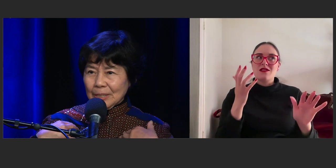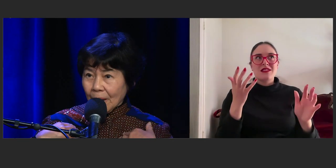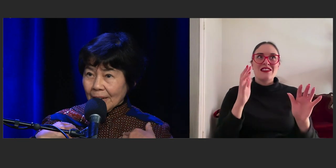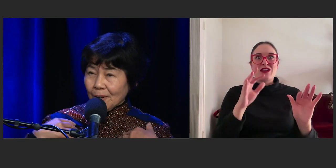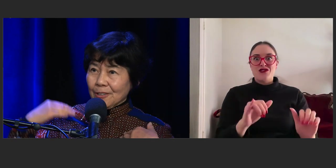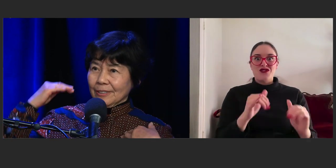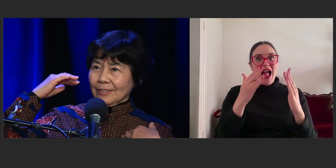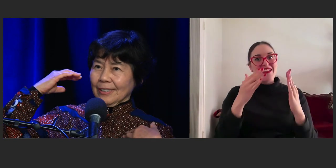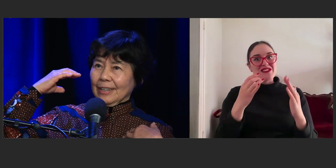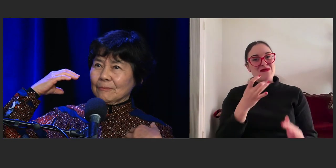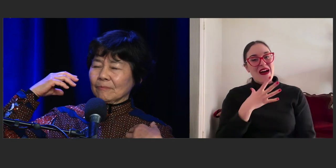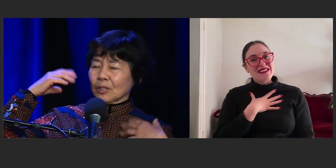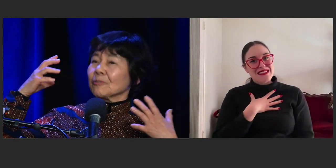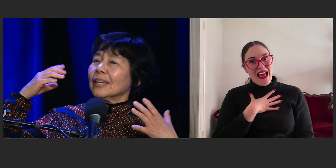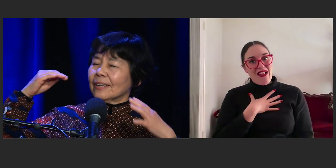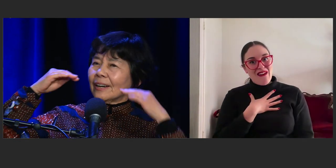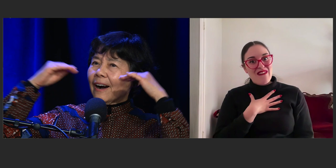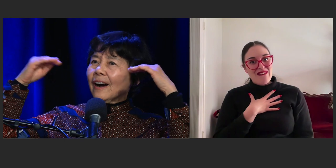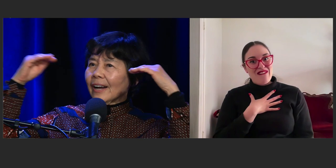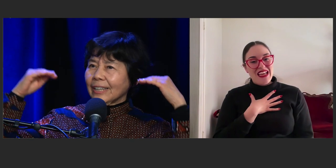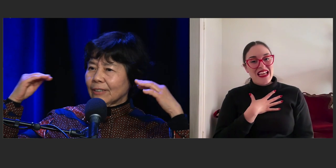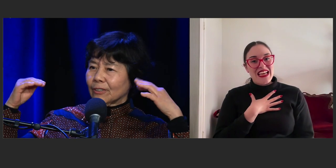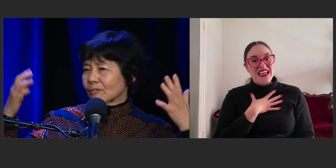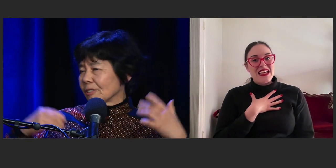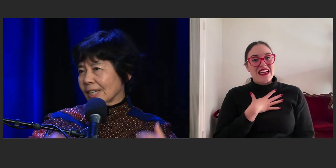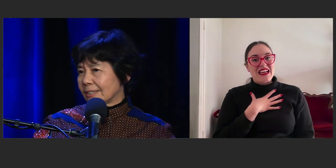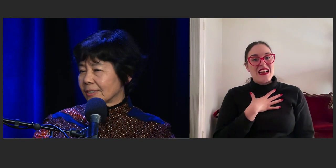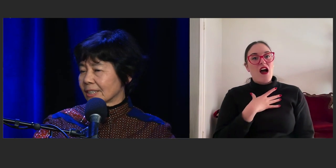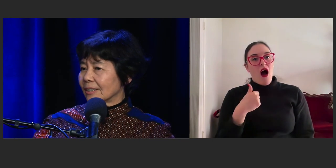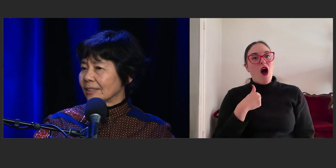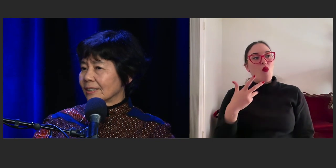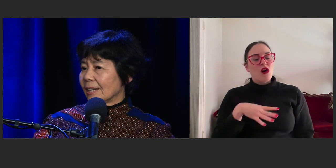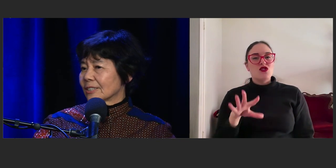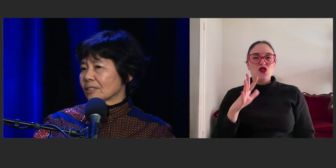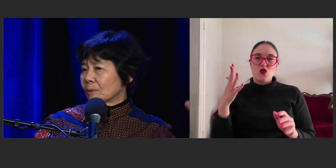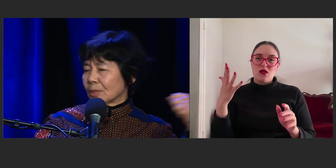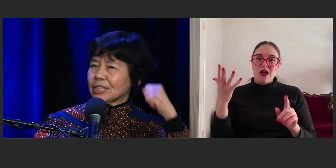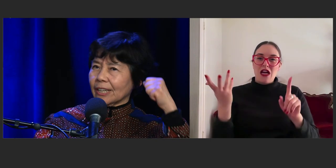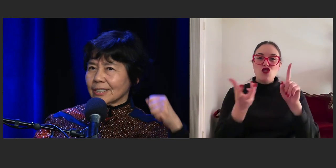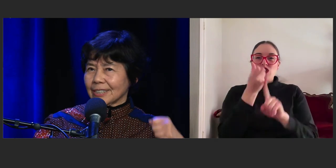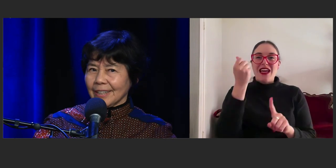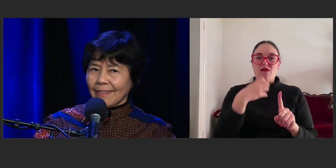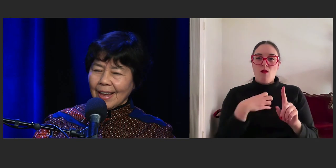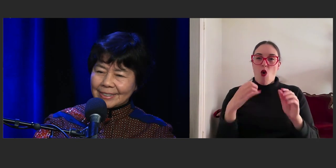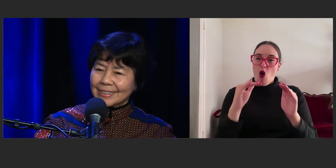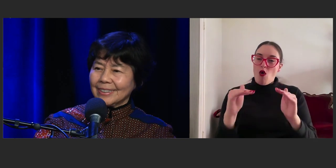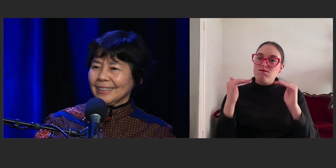in my own career, a higher level of creativity. And so I'm always challenging that